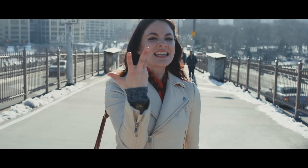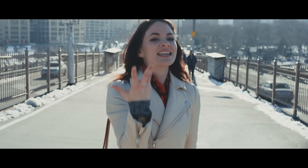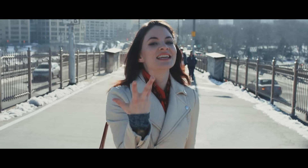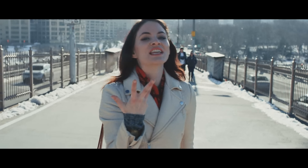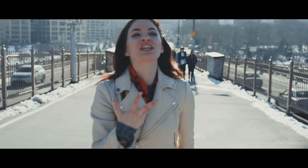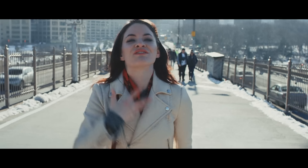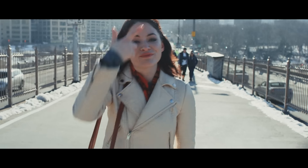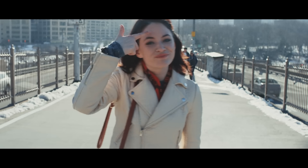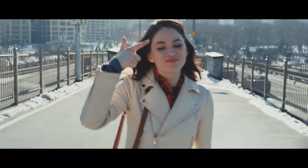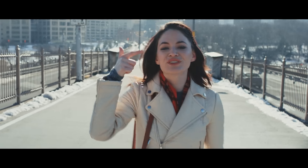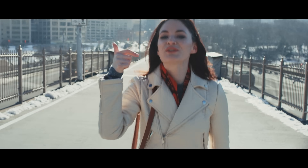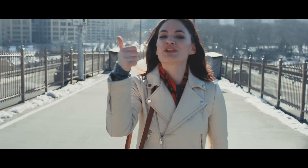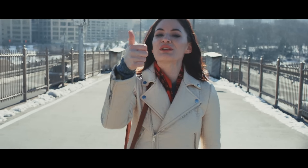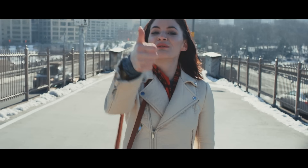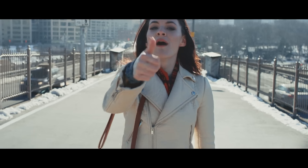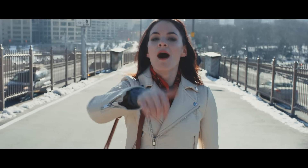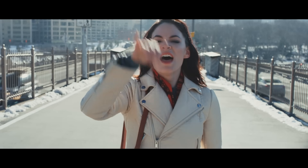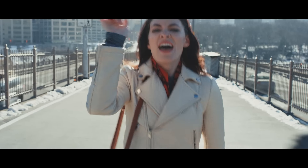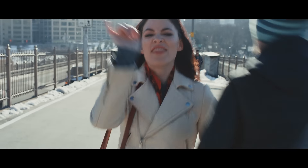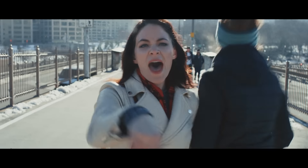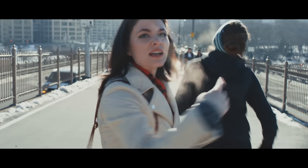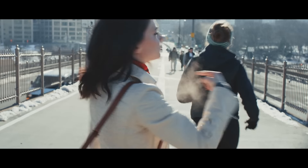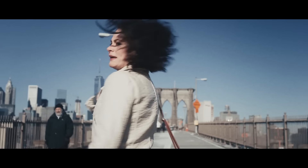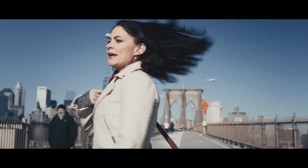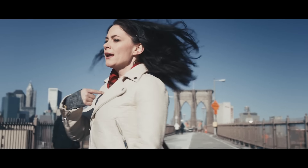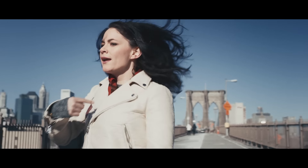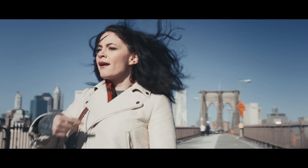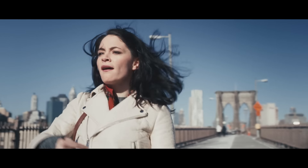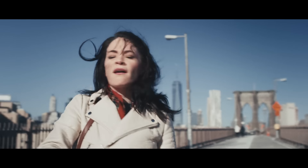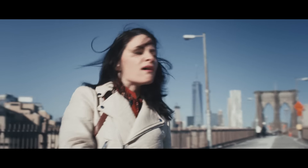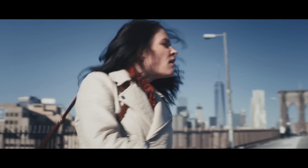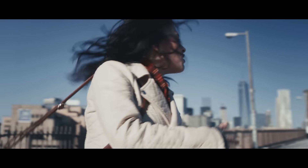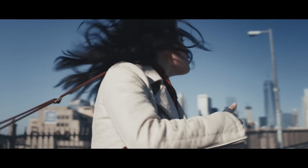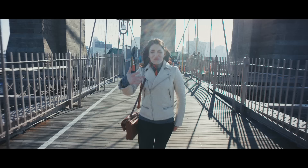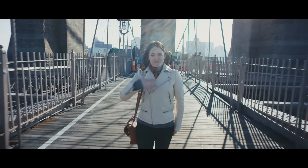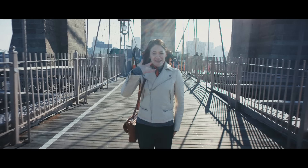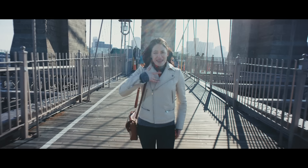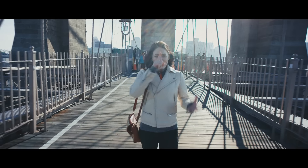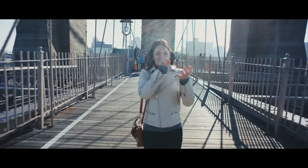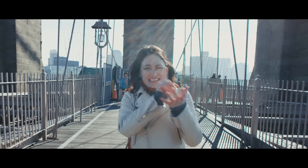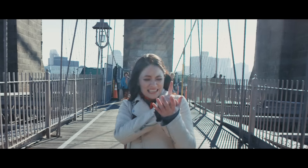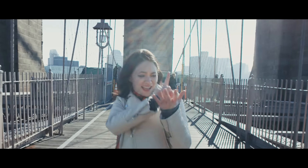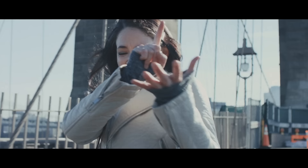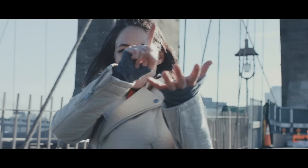WHO I AM, CUZ THIS IS ME LIKE A FISH OUT OF WATER